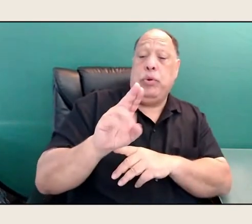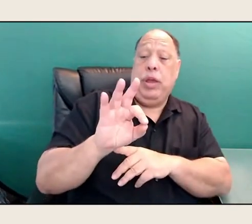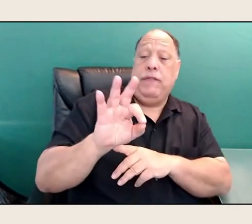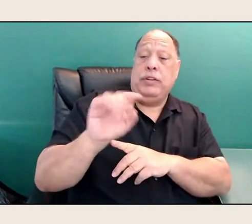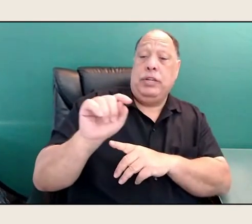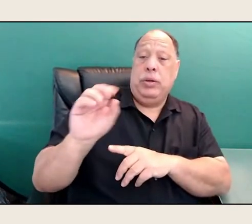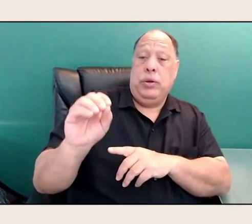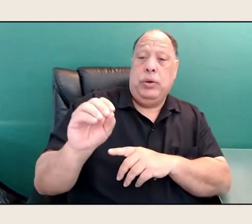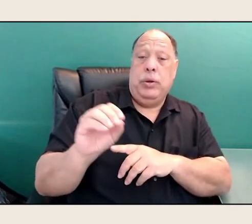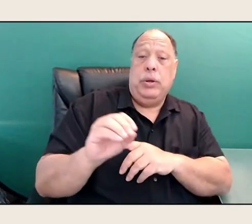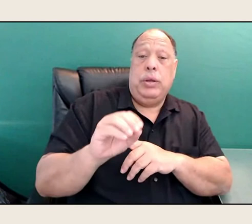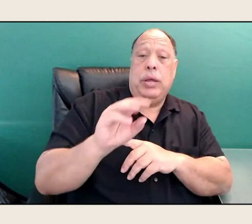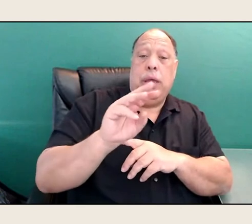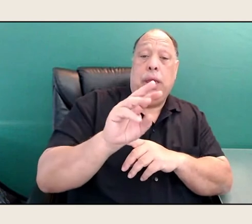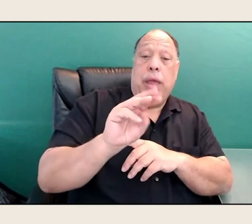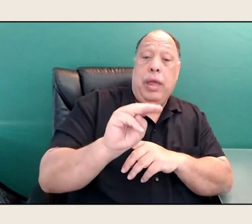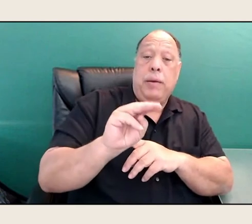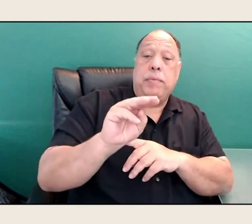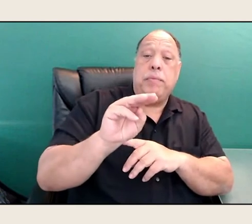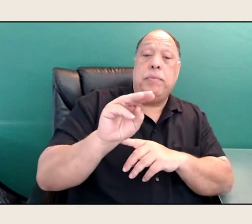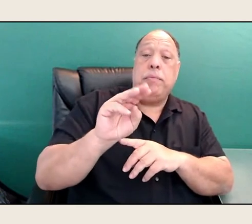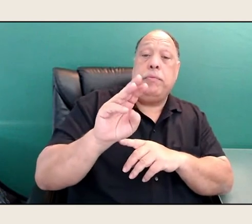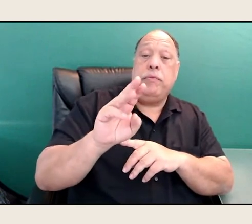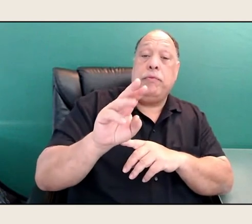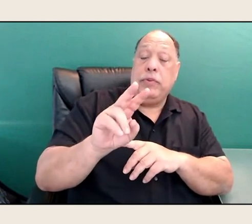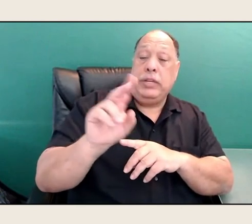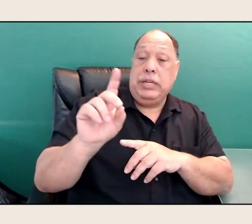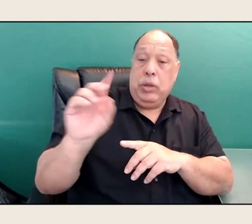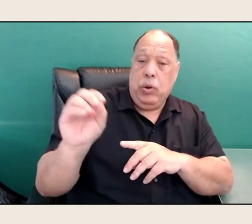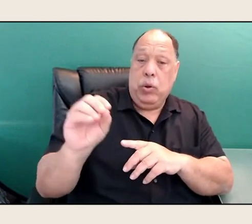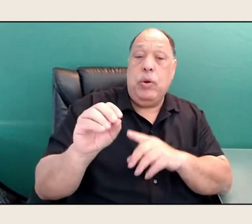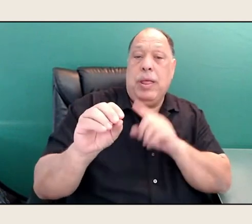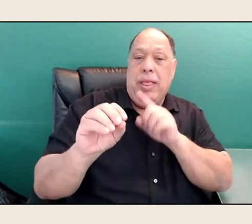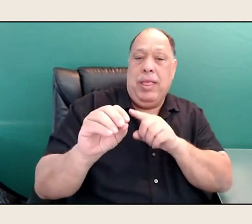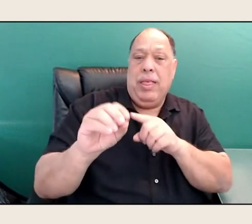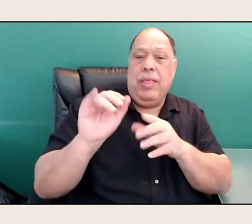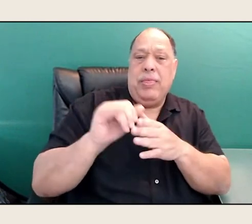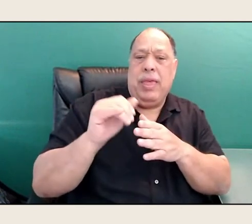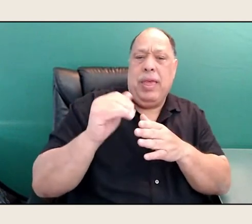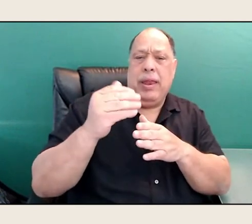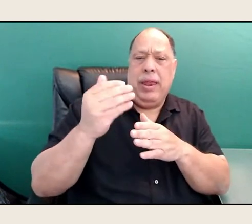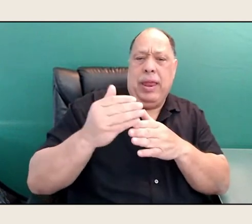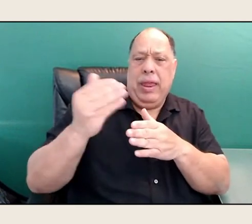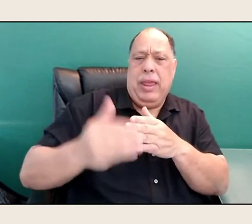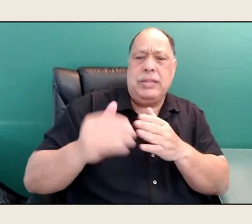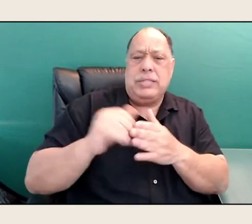M-V-T, Mudo. Ends that very rich and beautiful question.